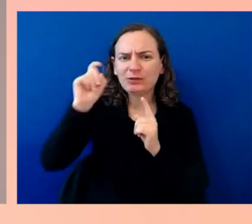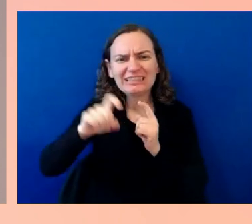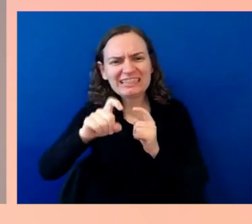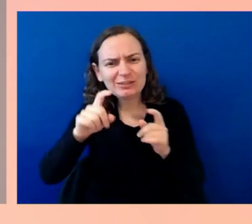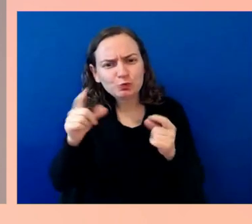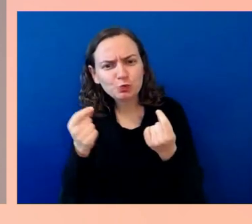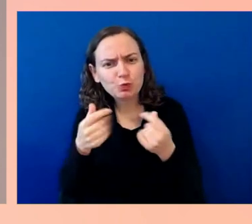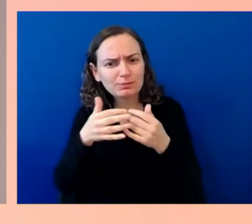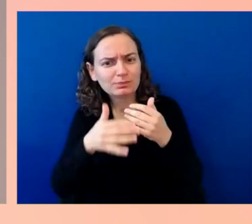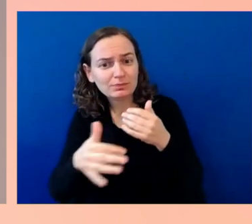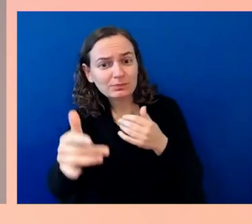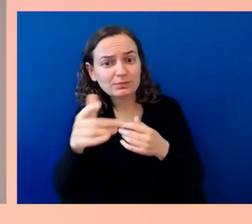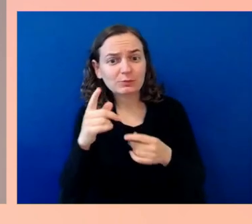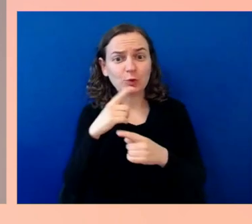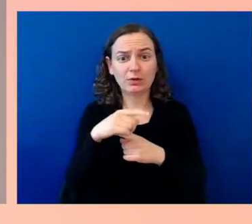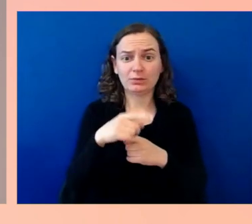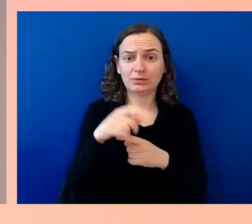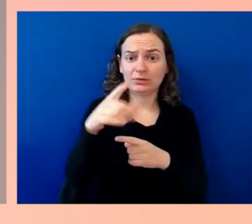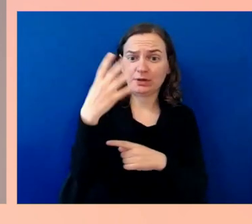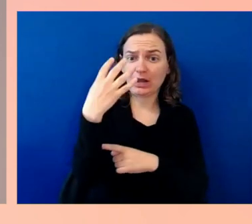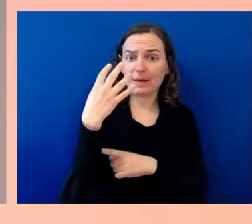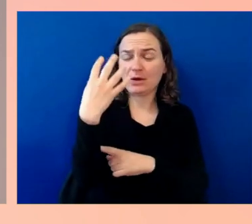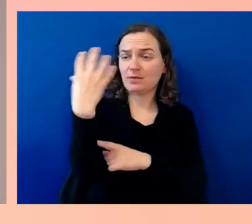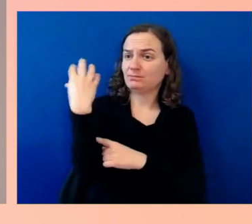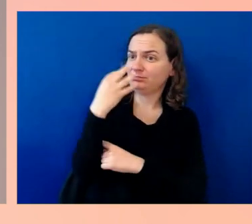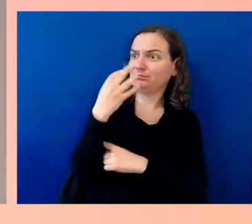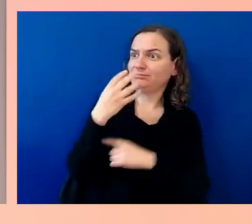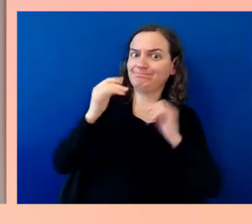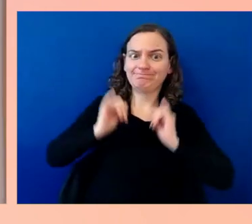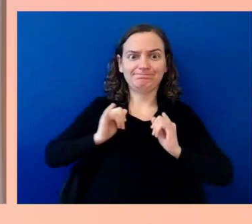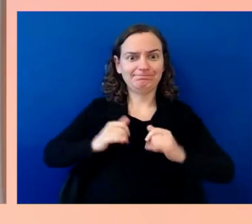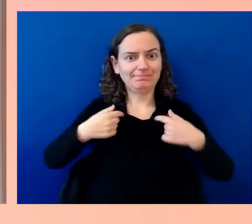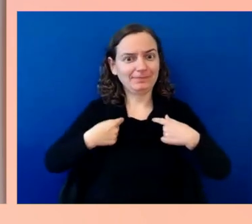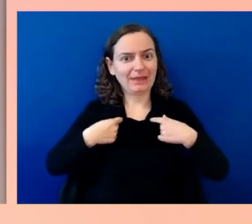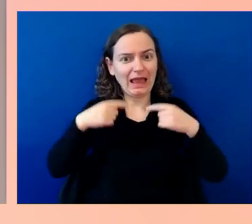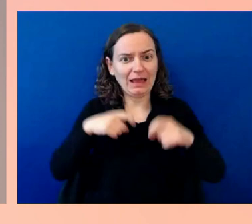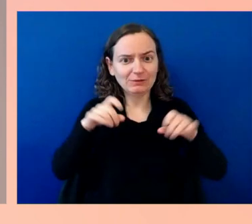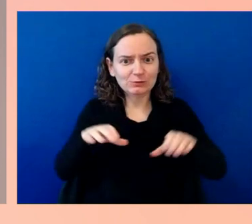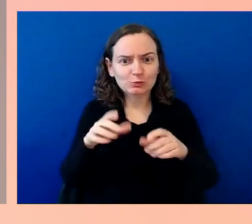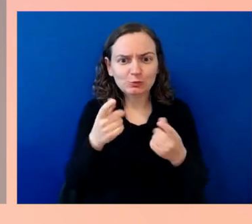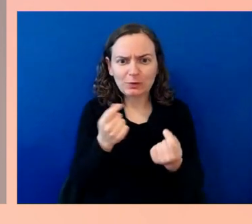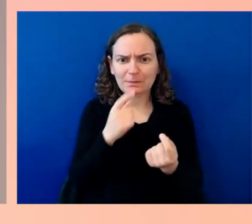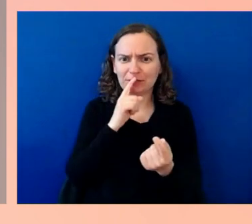the amazing leader of our events team here, Bob Bejan, and Dona Sarkar,